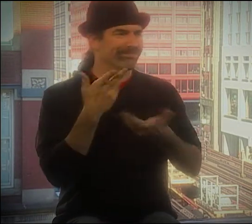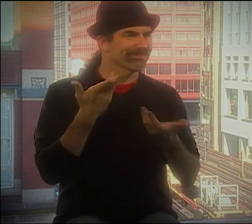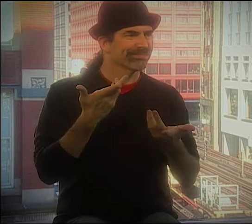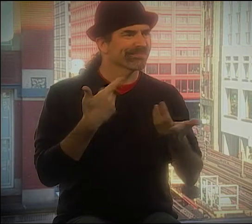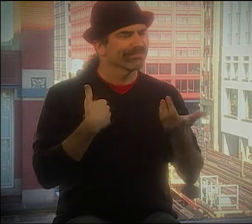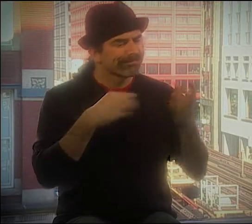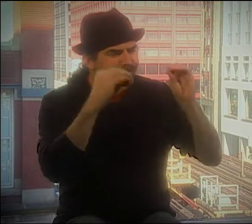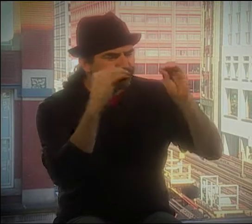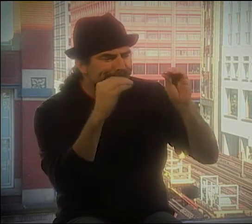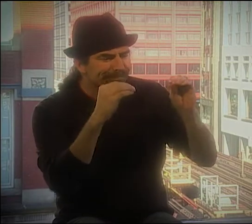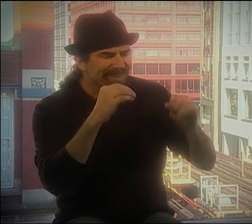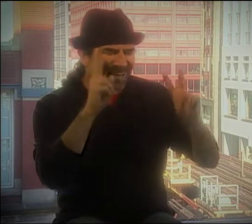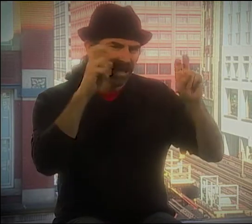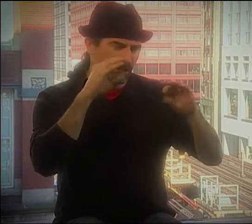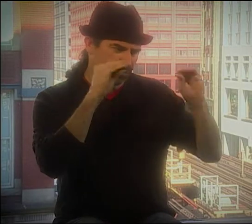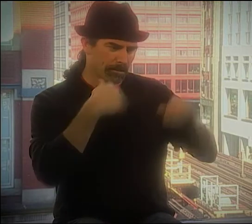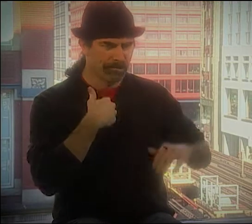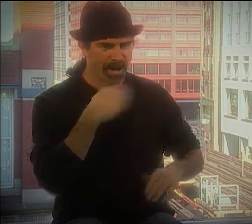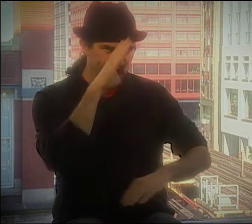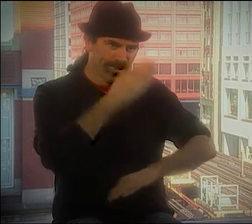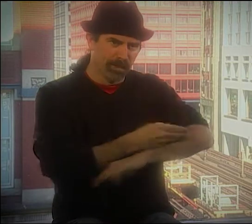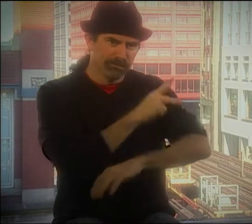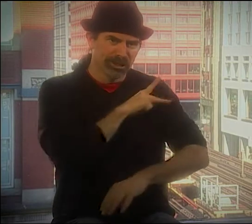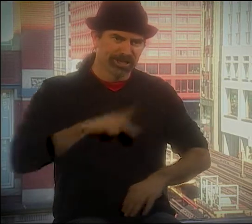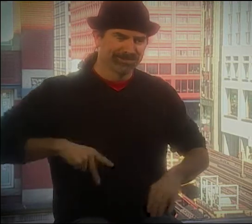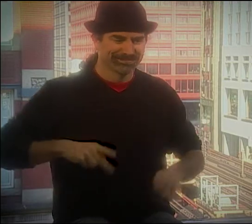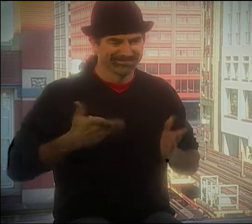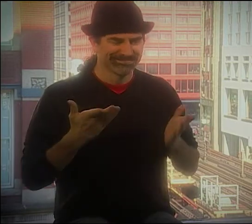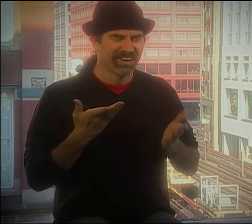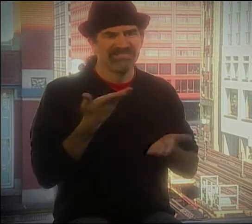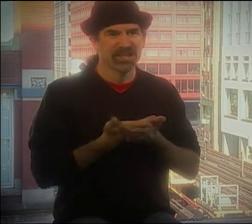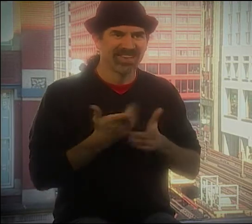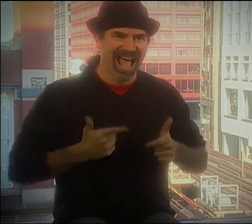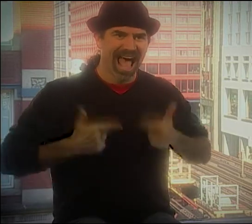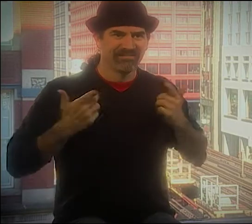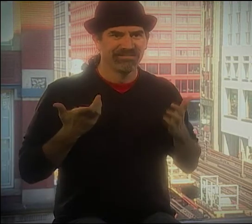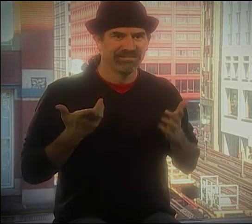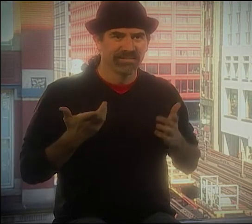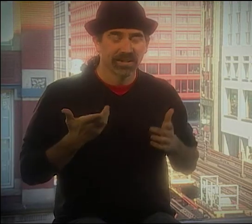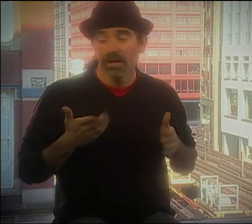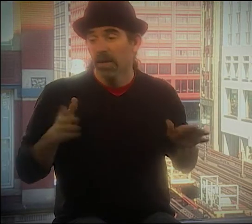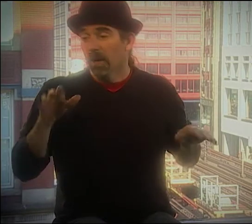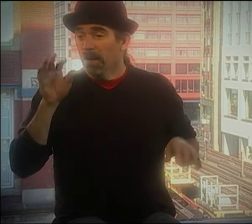SO THERE WAS A SONG THAT I HAD TO TEACH MY SON, THE PRINCE, ABOUT THE FACTS OF LIFE.